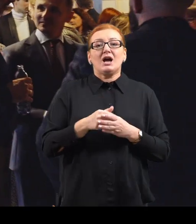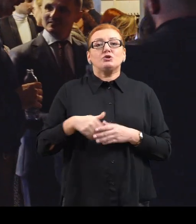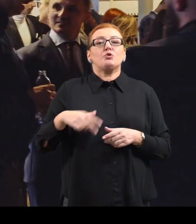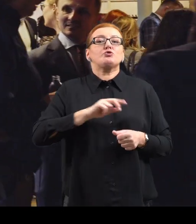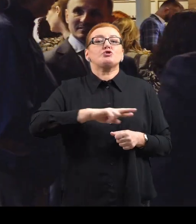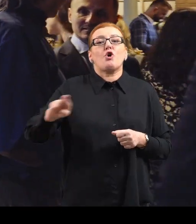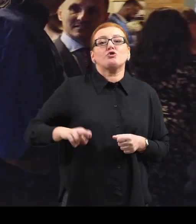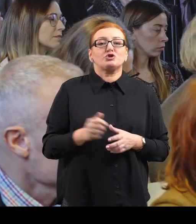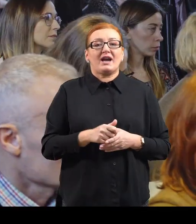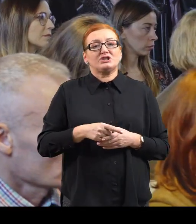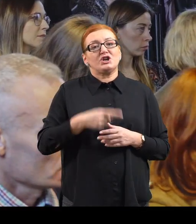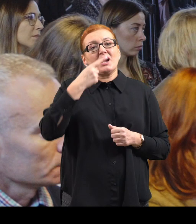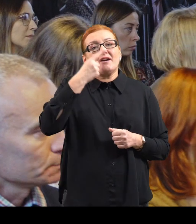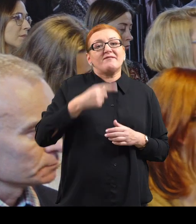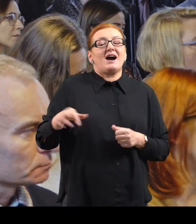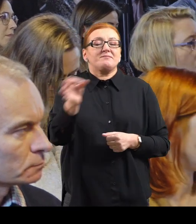in Warmia and Mazury region would simply not happen.